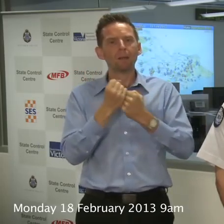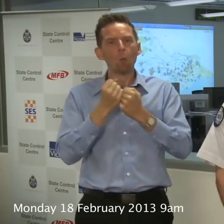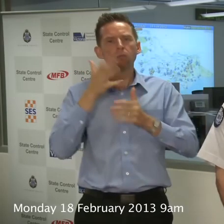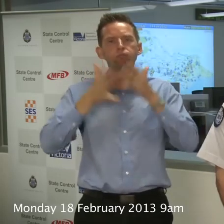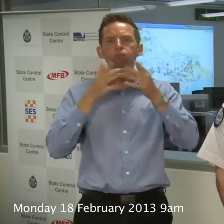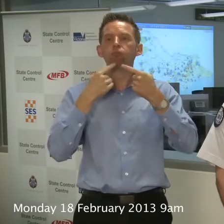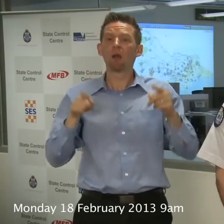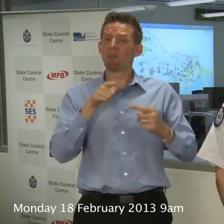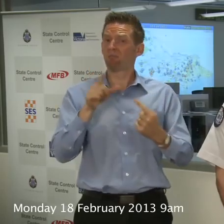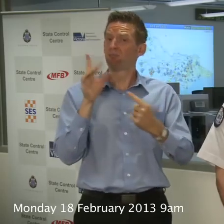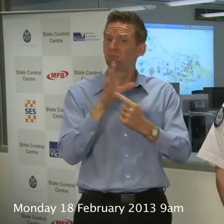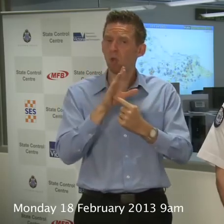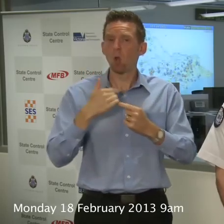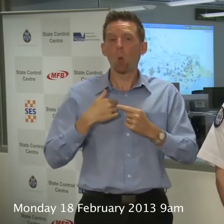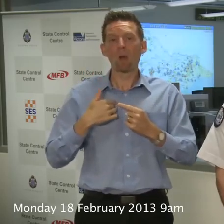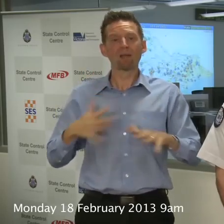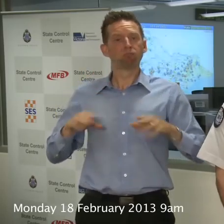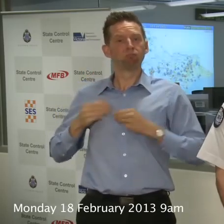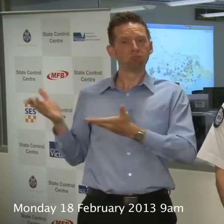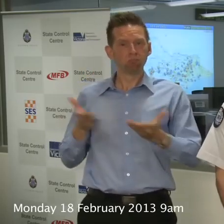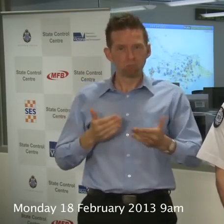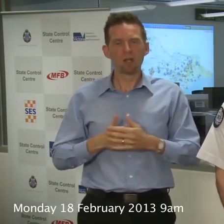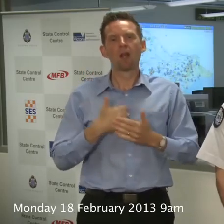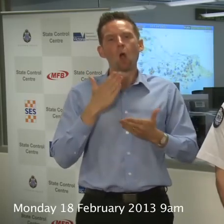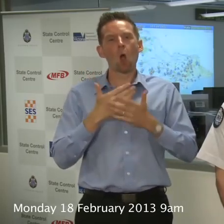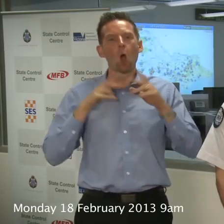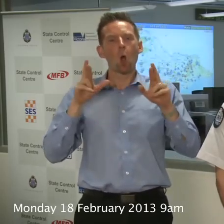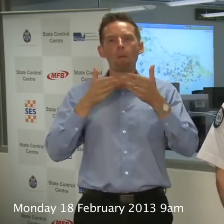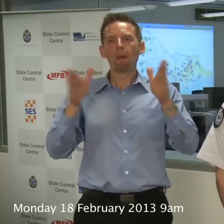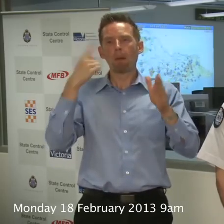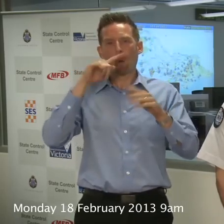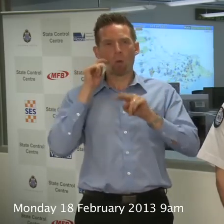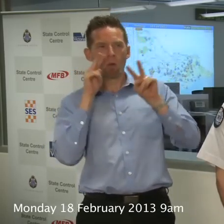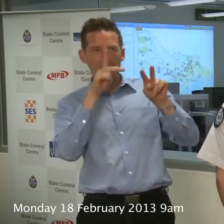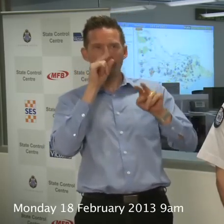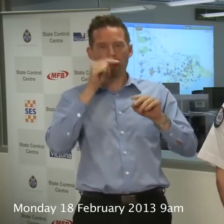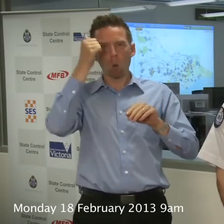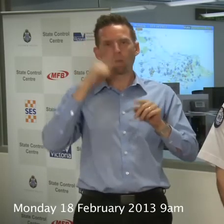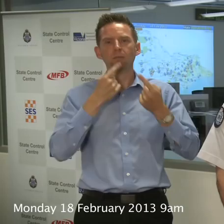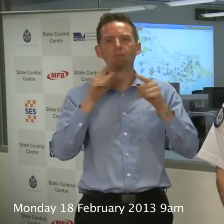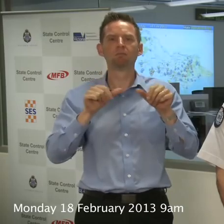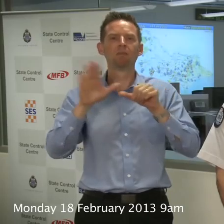So that’s a good thing and we welcome that so I hope that are more broad audience will connect with our messaging which is fantastic. So thank you.